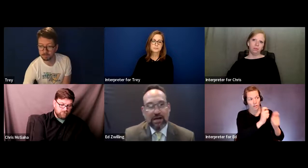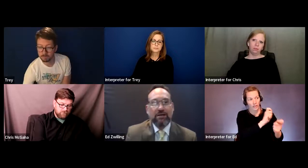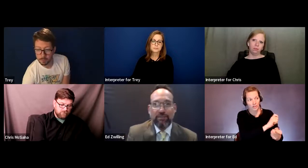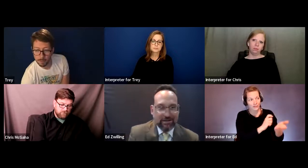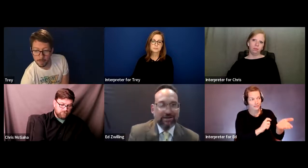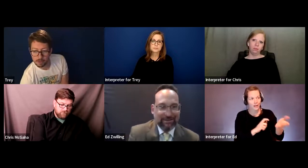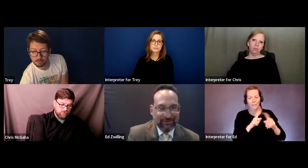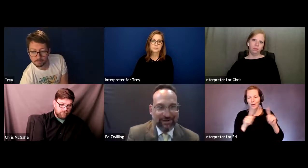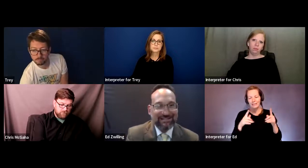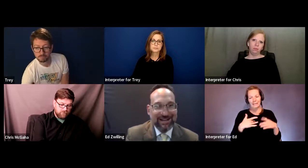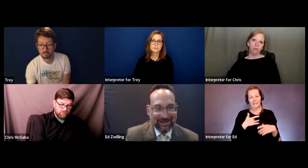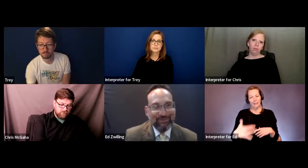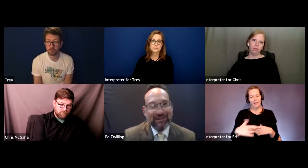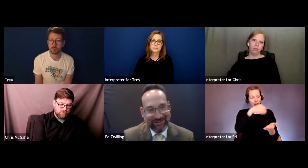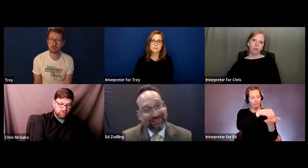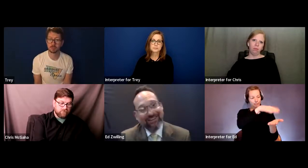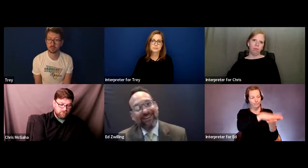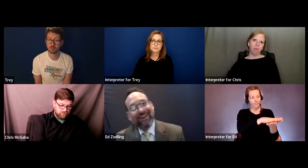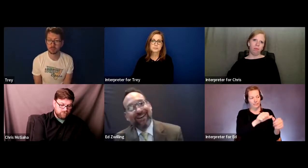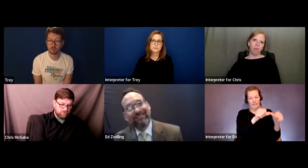the IEP until the next IEP meeting.